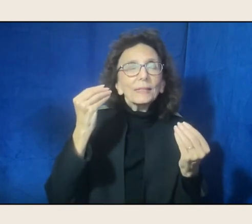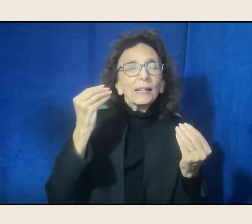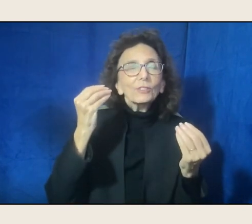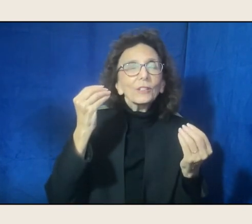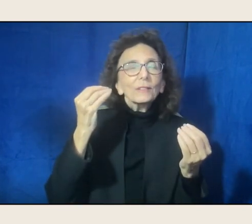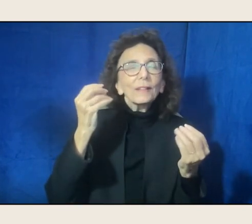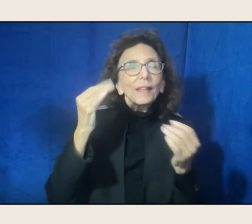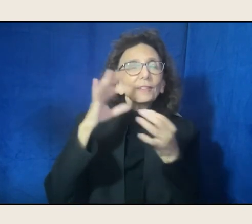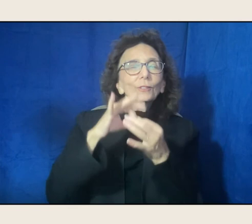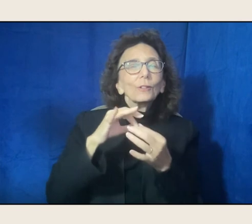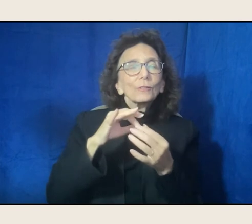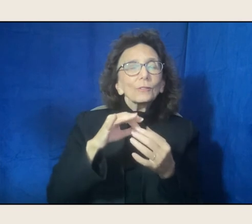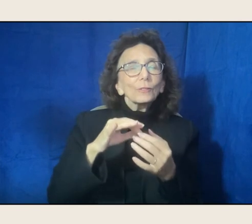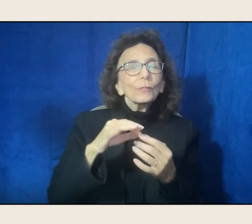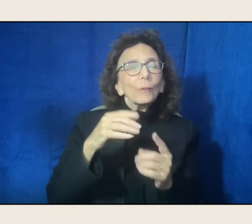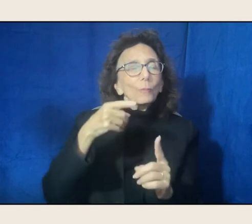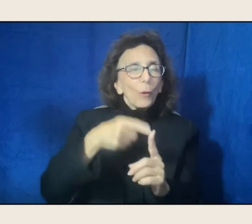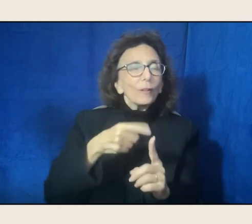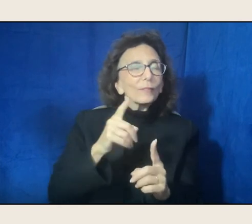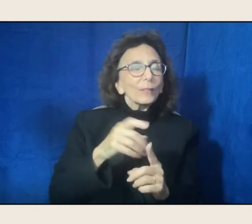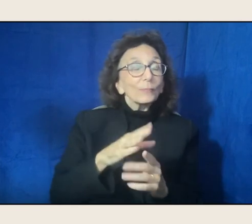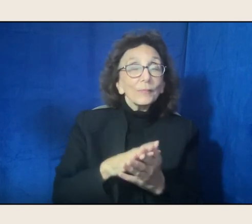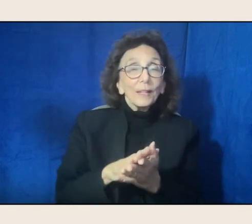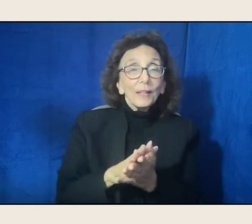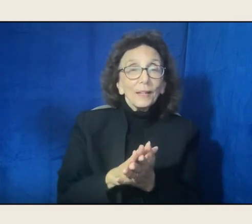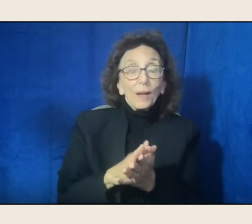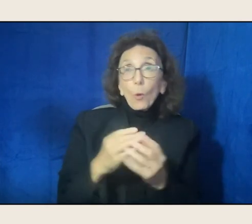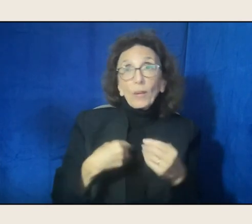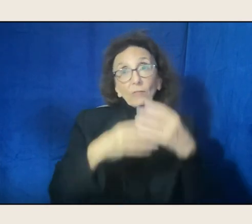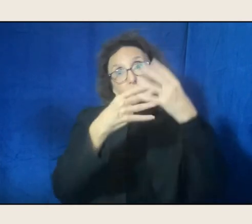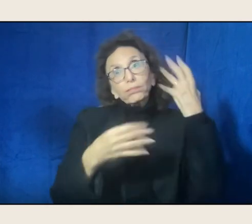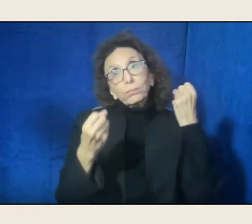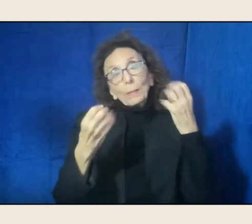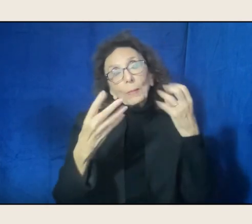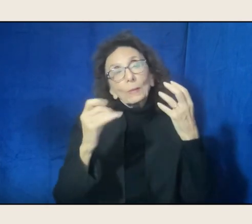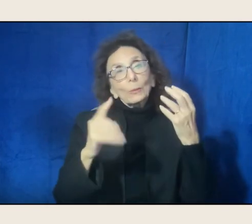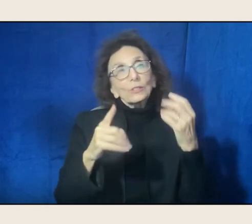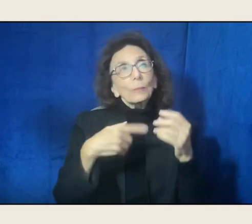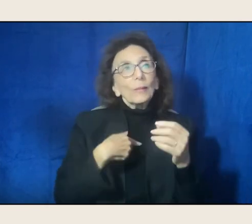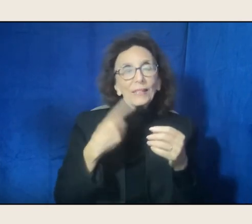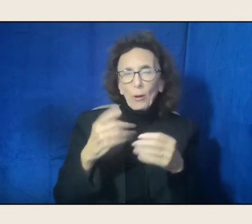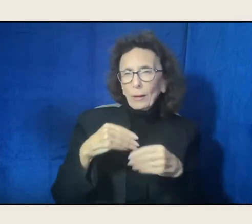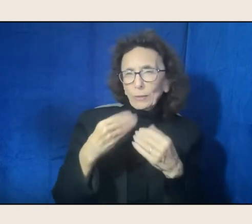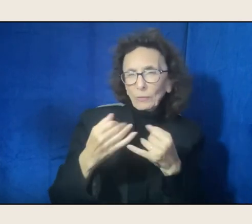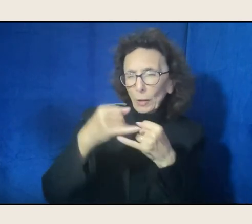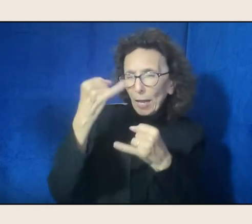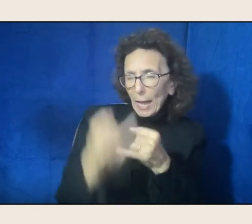The last, I mean, there are many more, but the last one we have time for